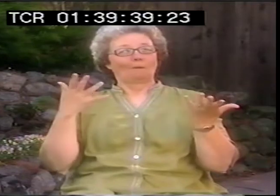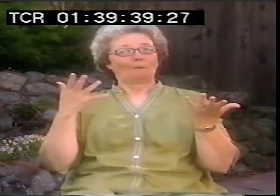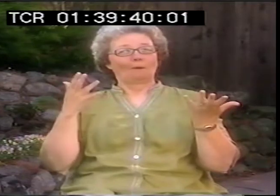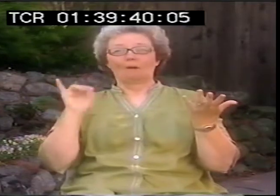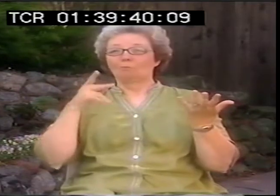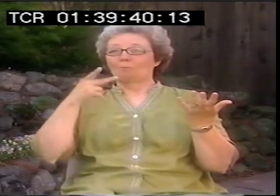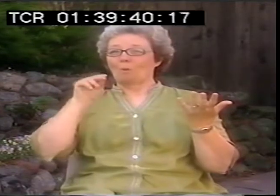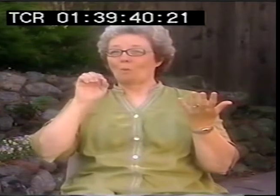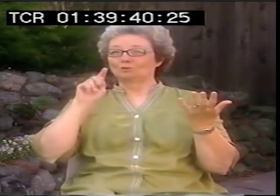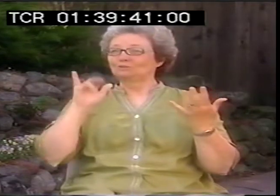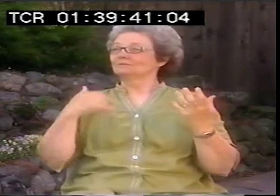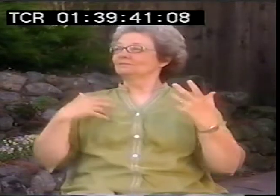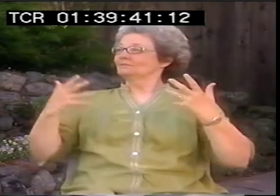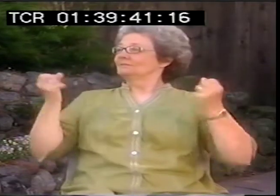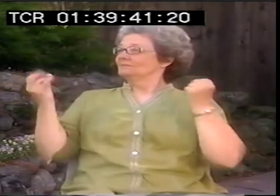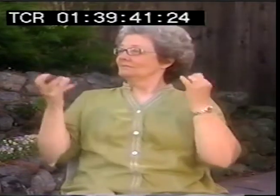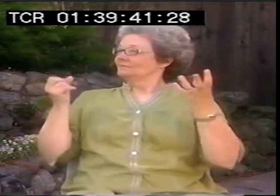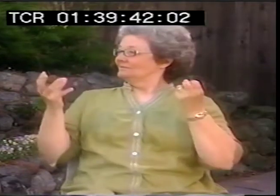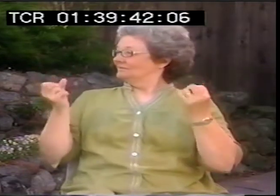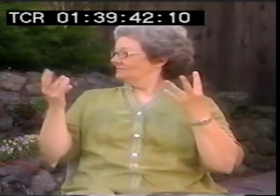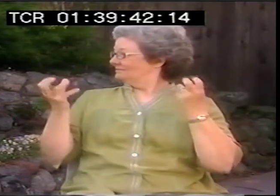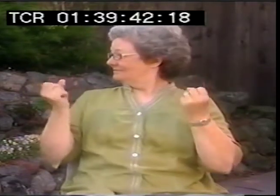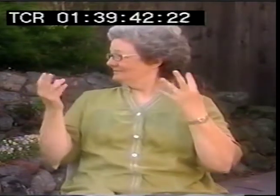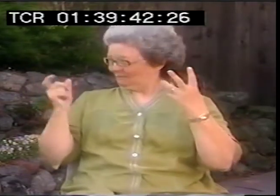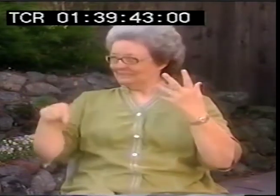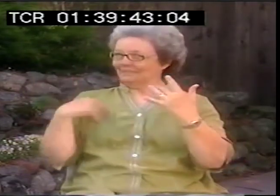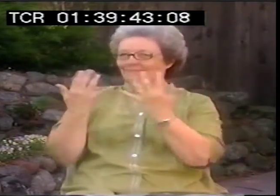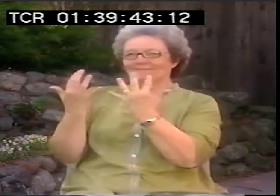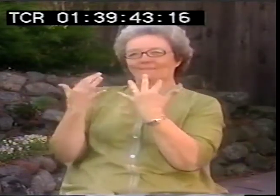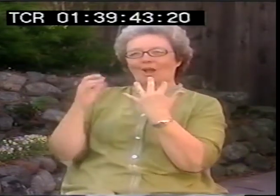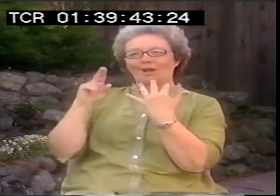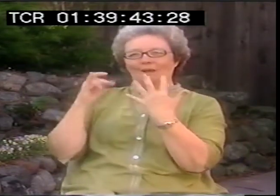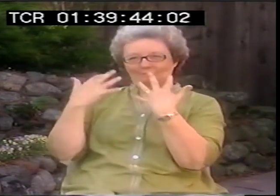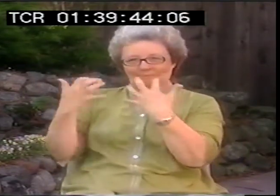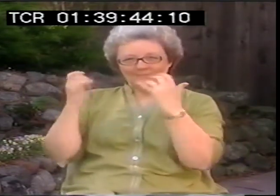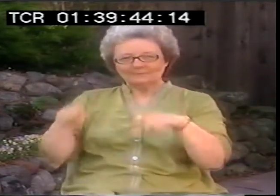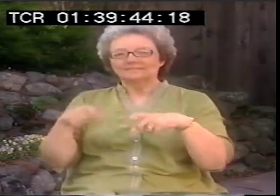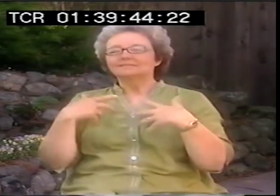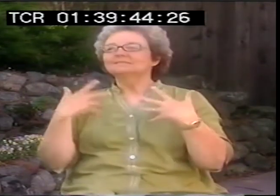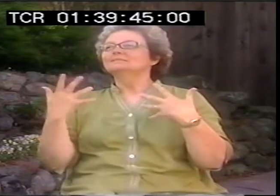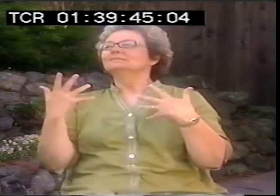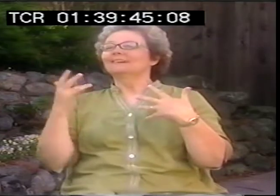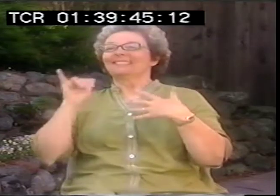So for signed poetry, you must have an audience. You have to have that gaze of the audience on you.